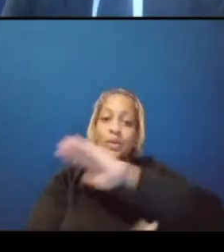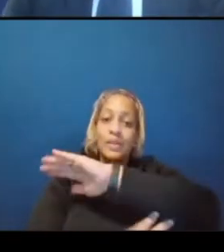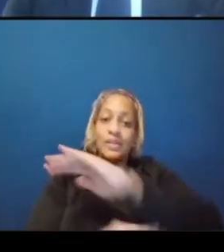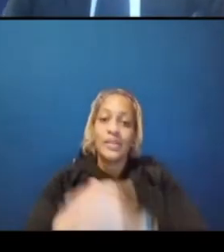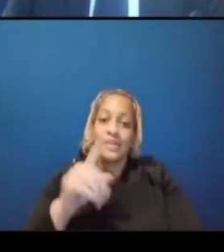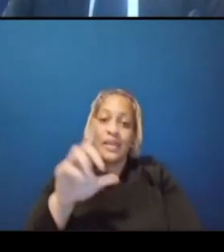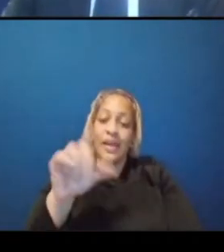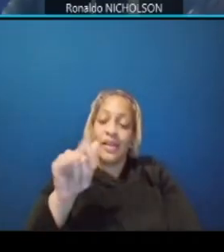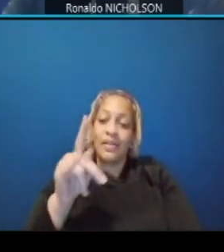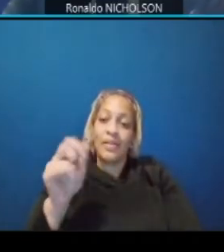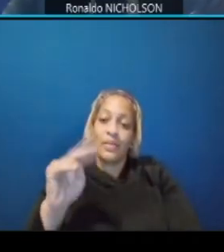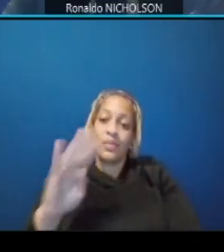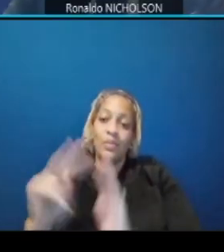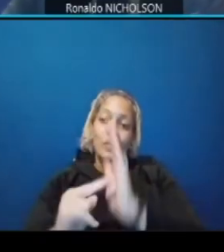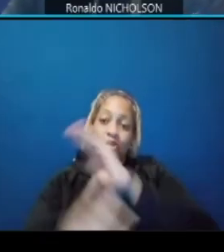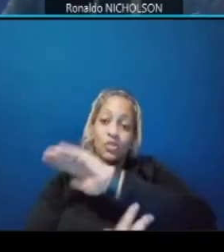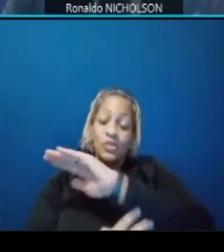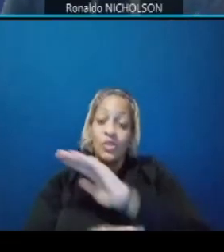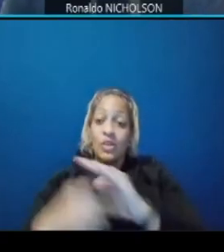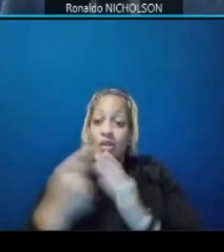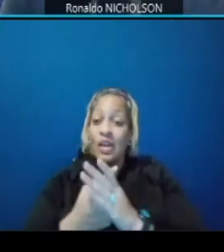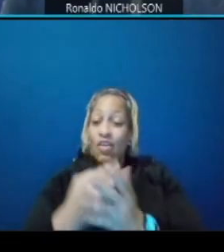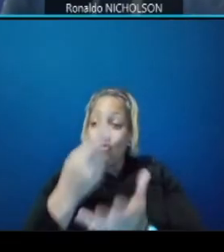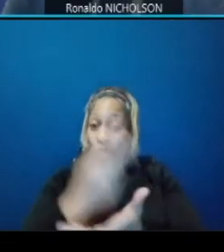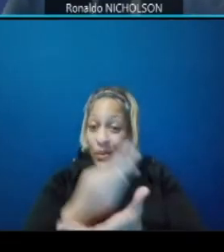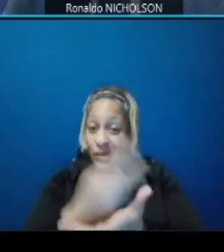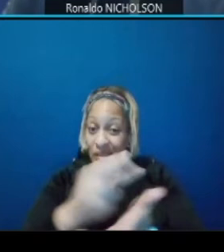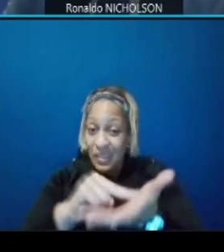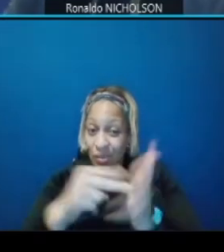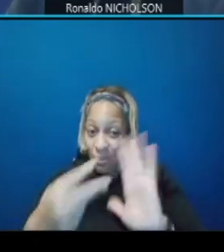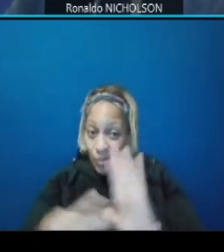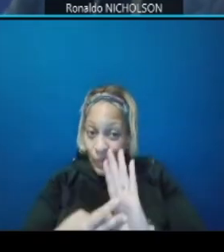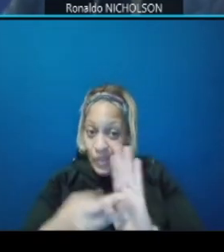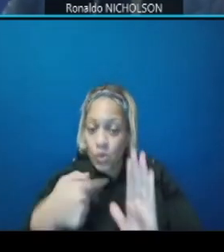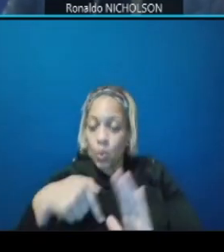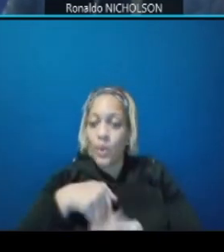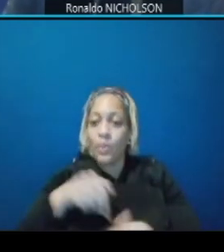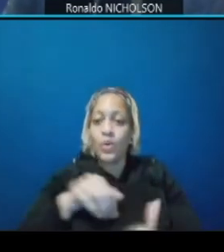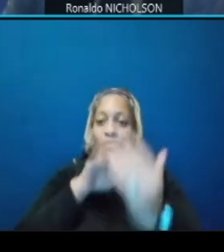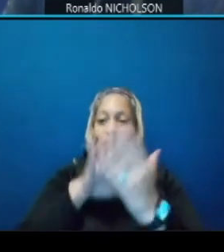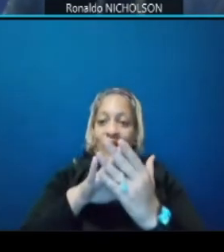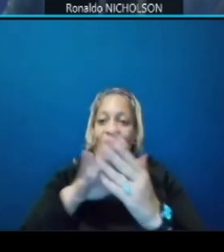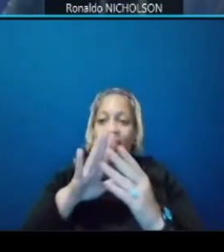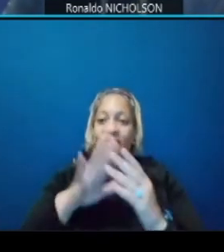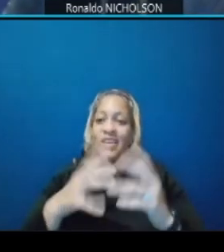by rehabilitation we mean addressing the deterioration of those components